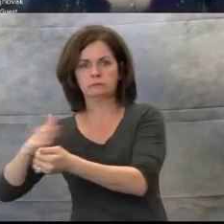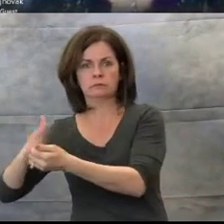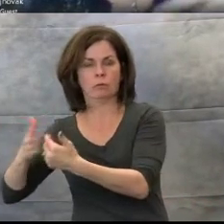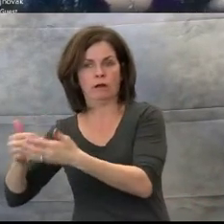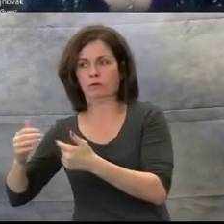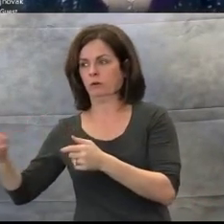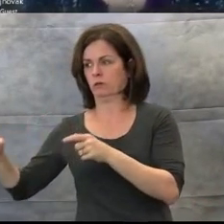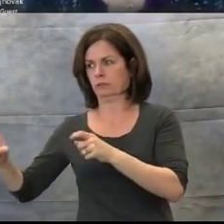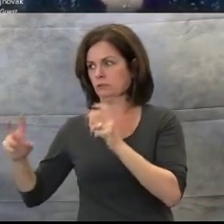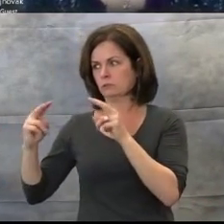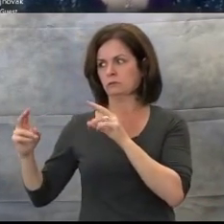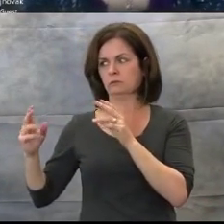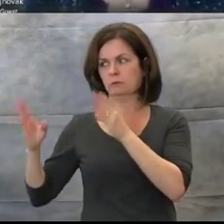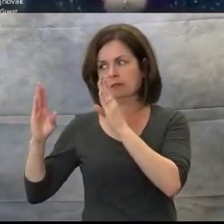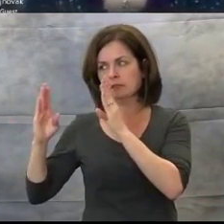relate to you in a song.